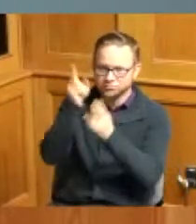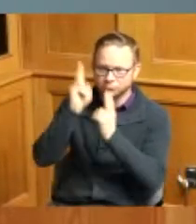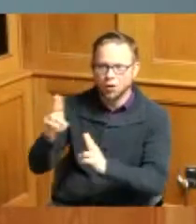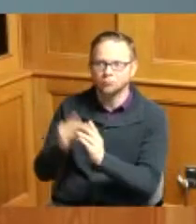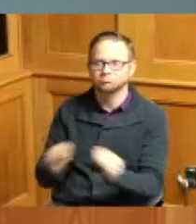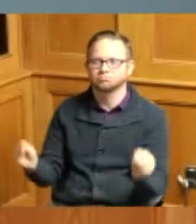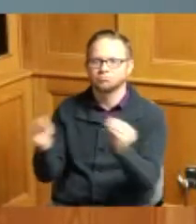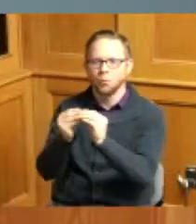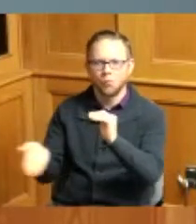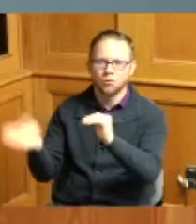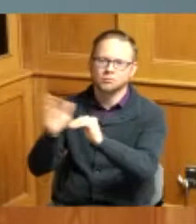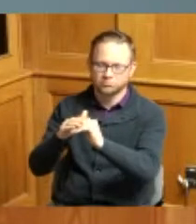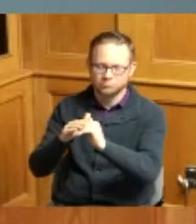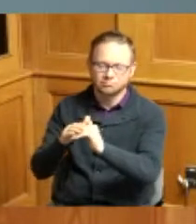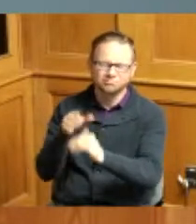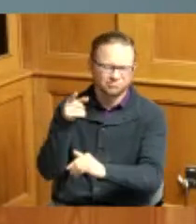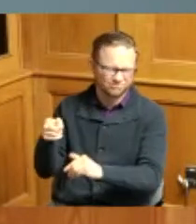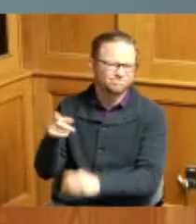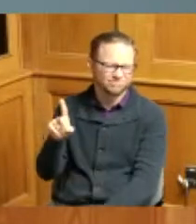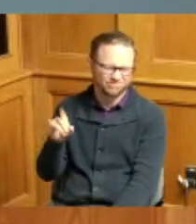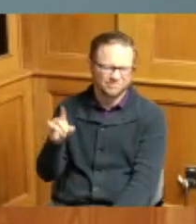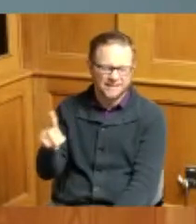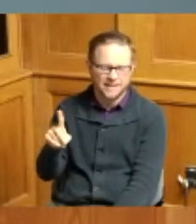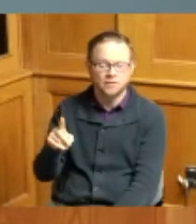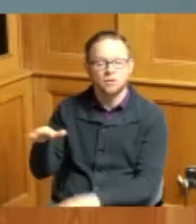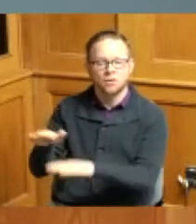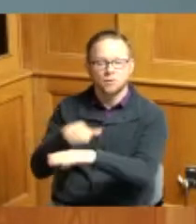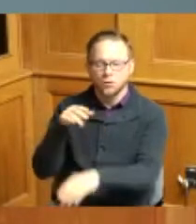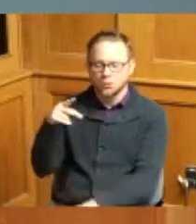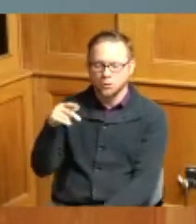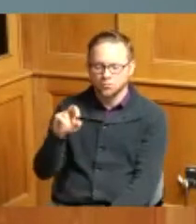so at this time I'd like to ask Paul McMillan to come up to the podium